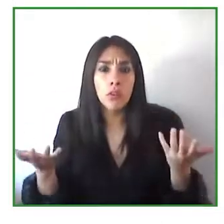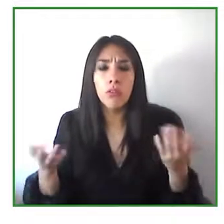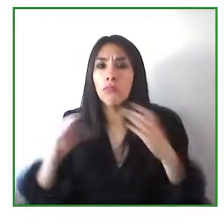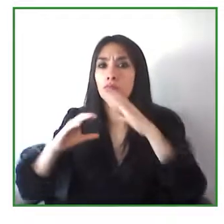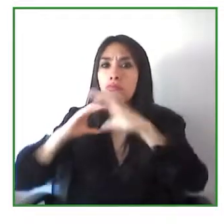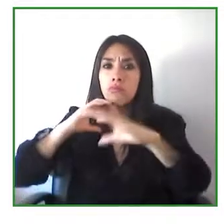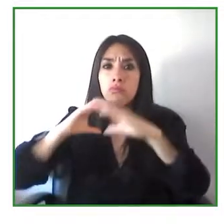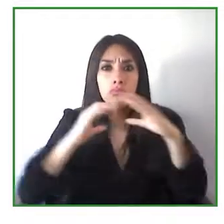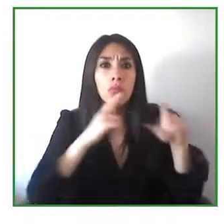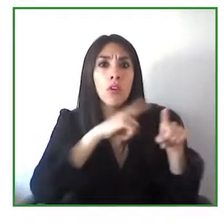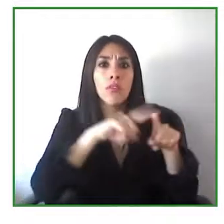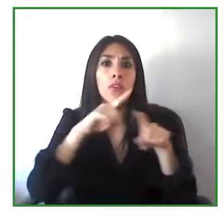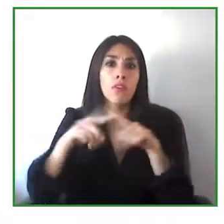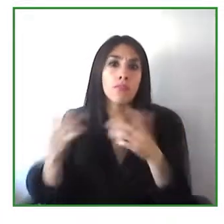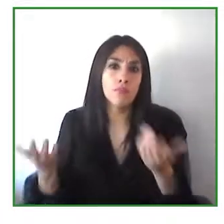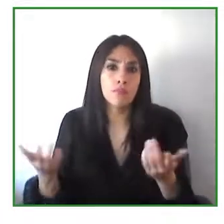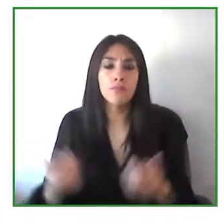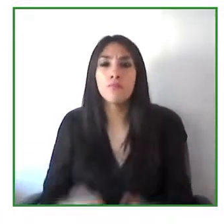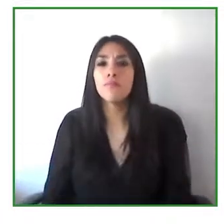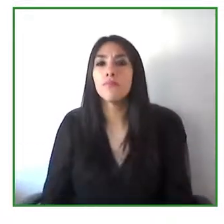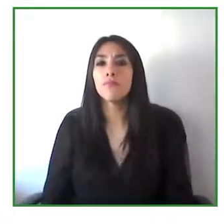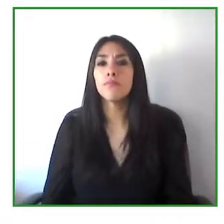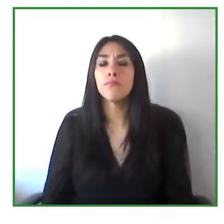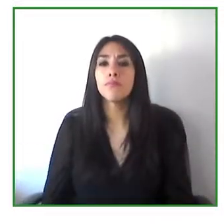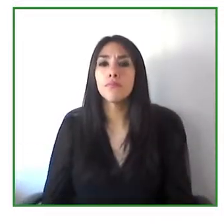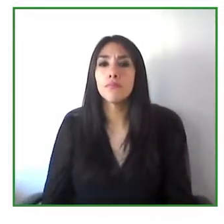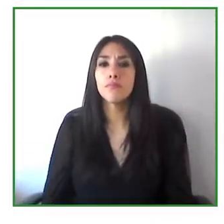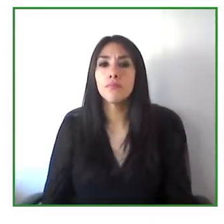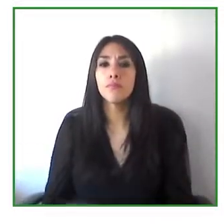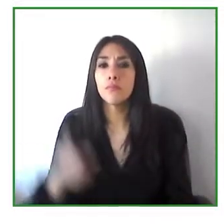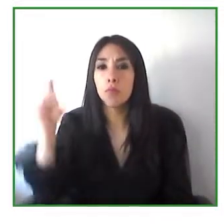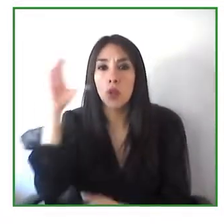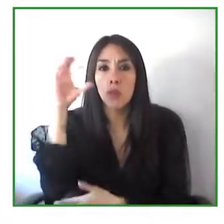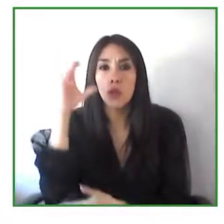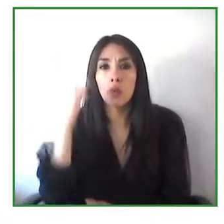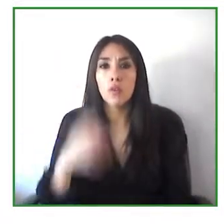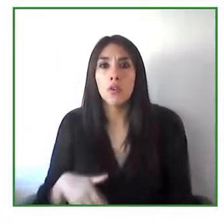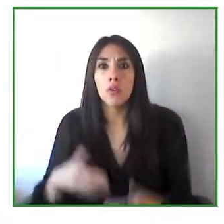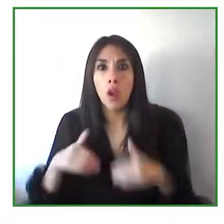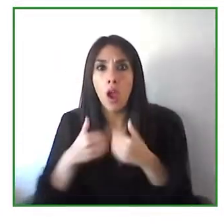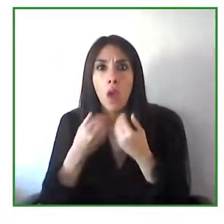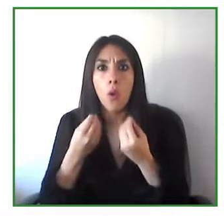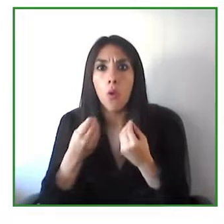service and video video interpretation services now what that